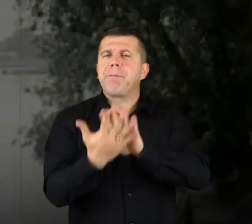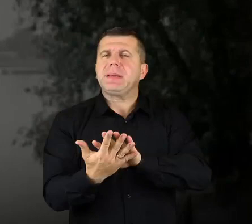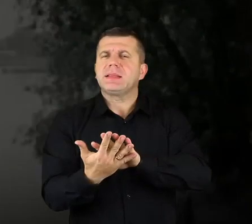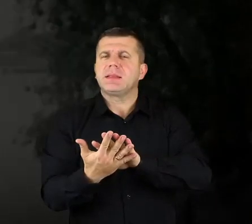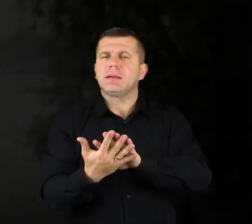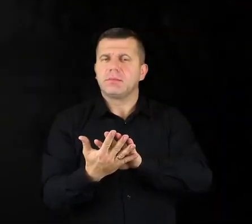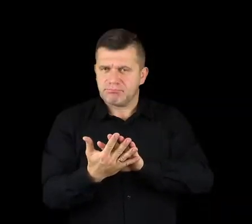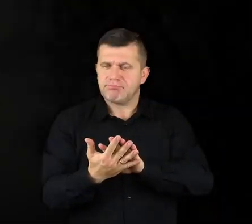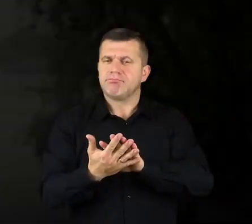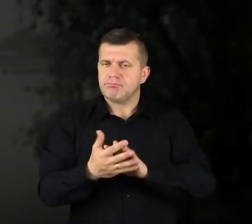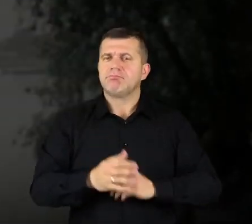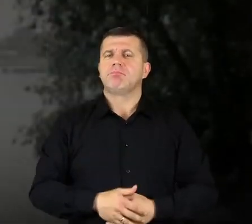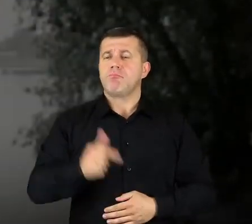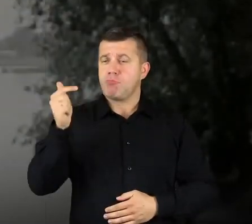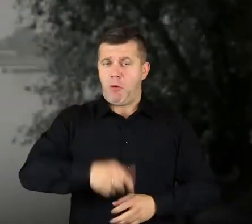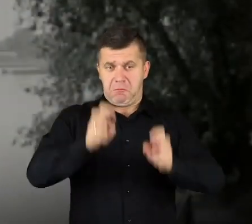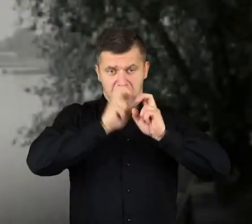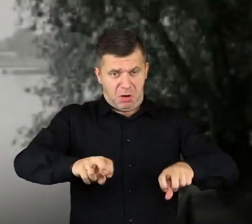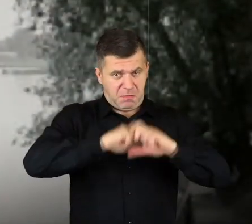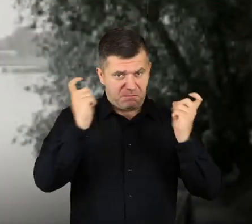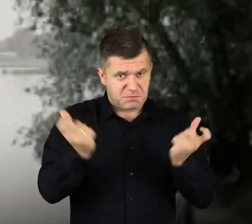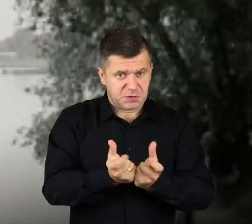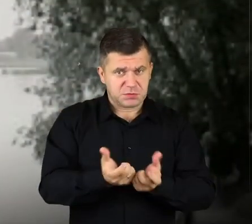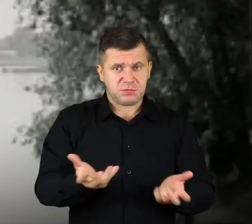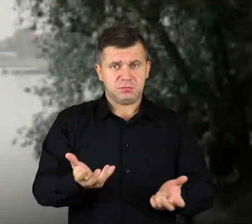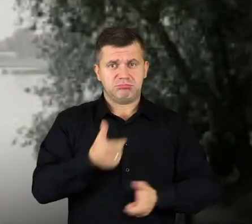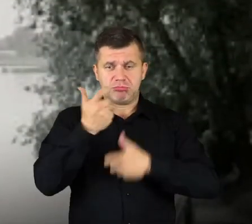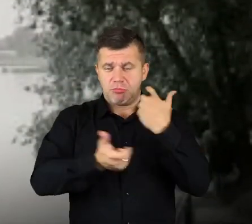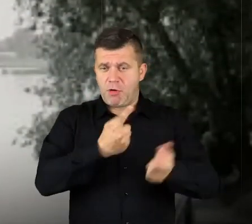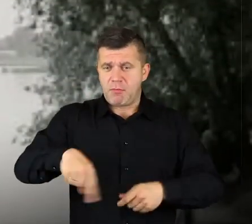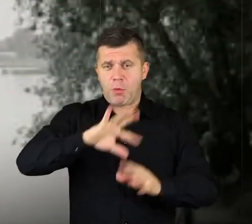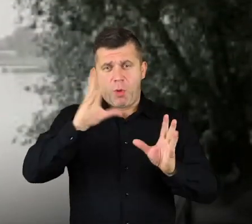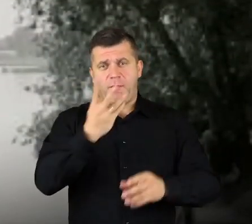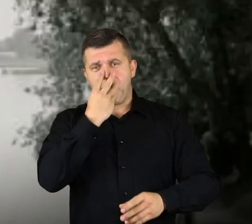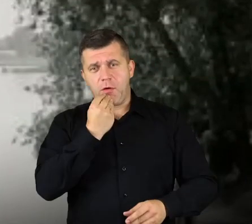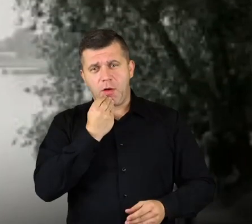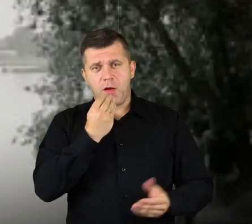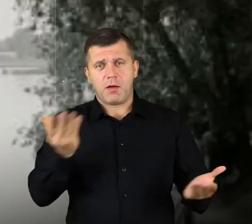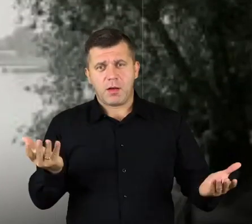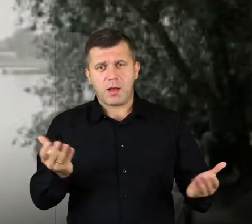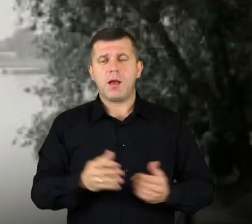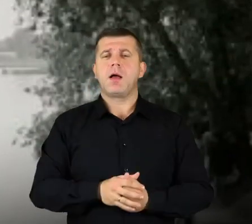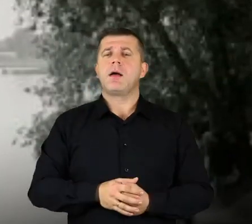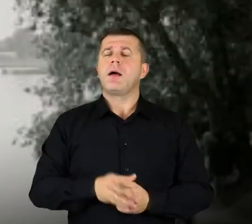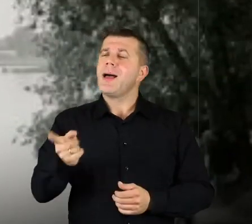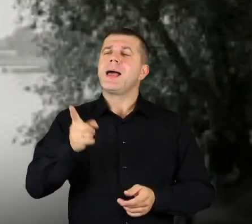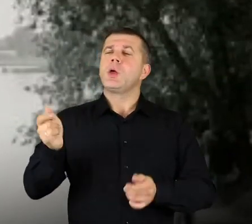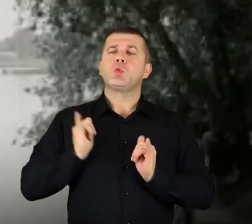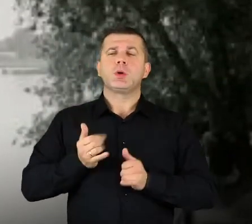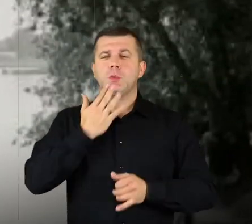But yeah, things should be renovated, simple as that. Make it look presentable. As that tourist, yeah, she, back then it made me so,